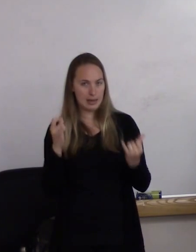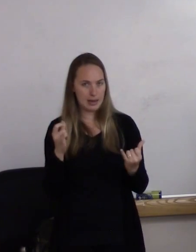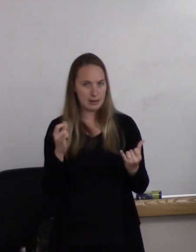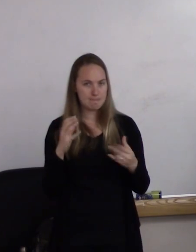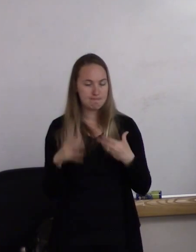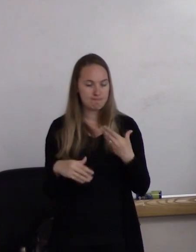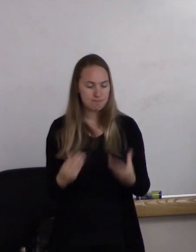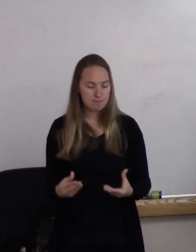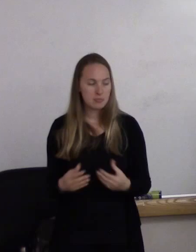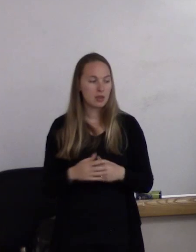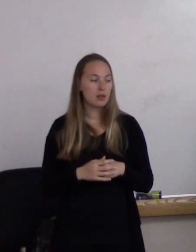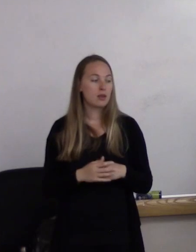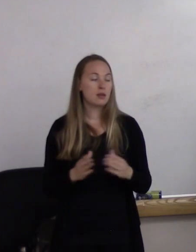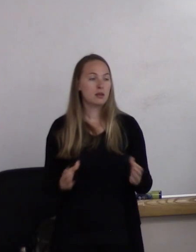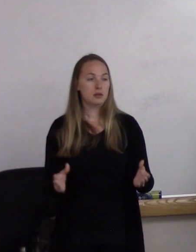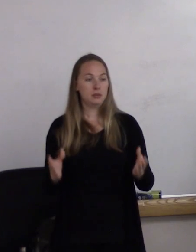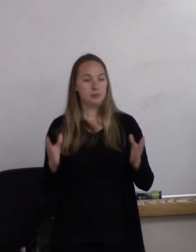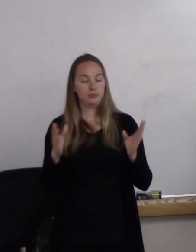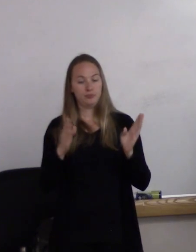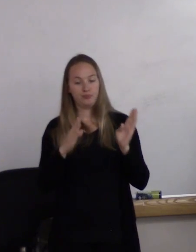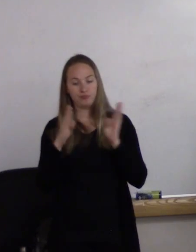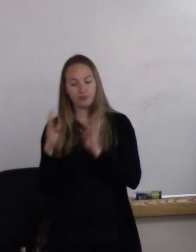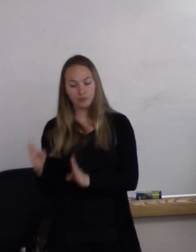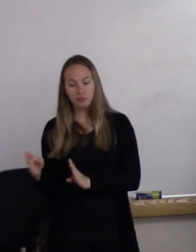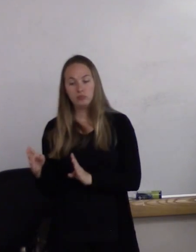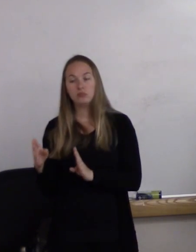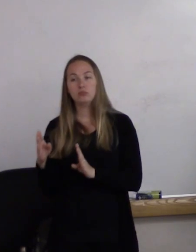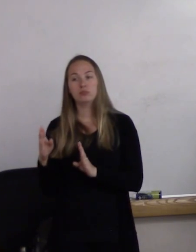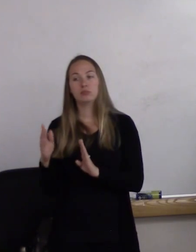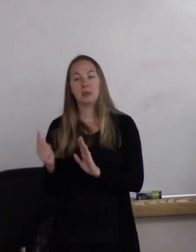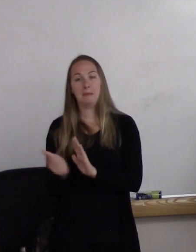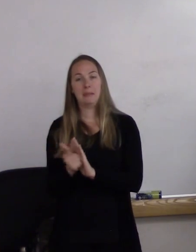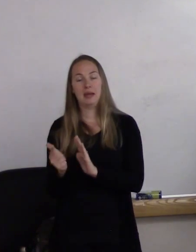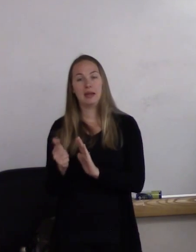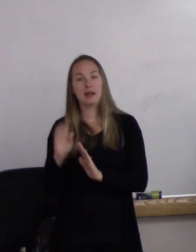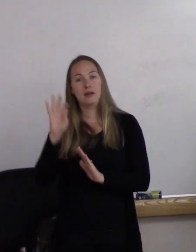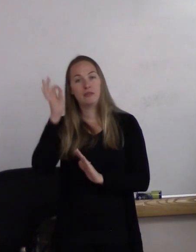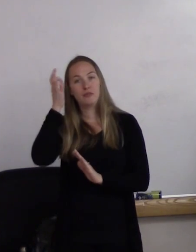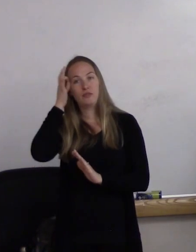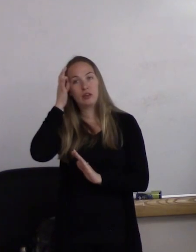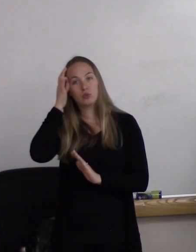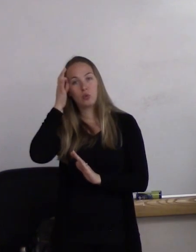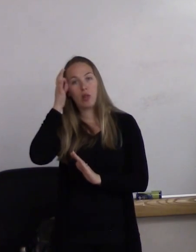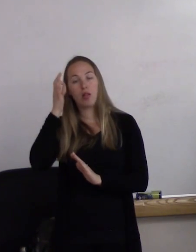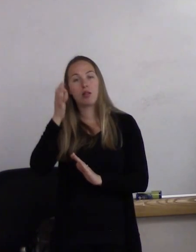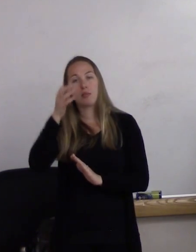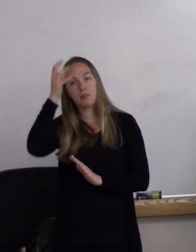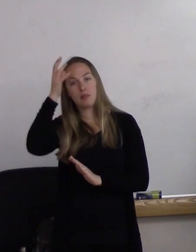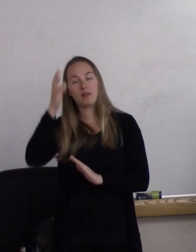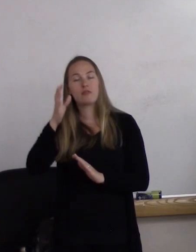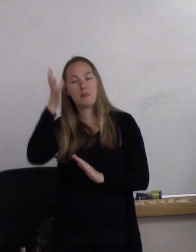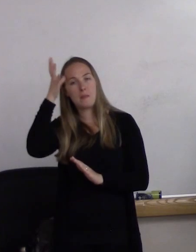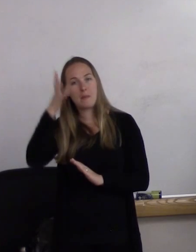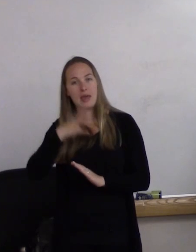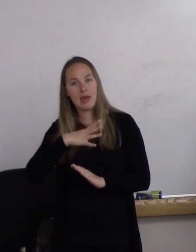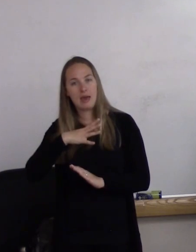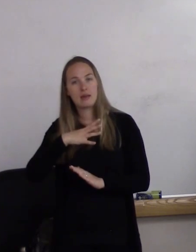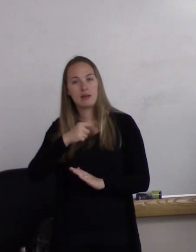The end of the ban on federal employment of gay men and lesbians occurred in 1975. It ended the ban,